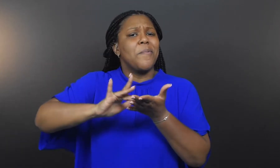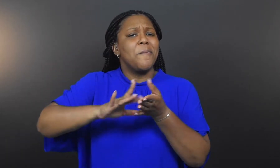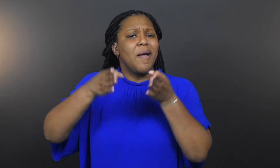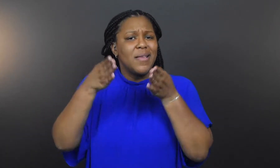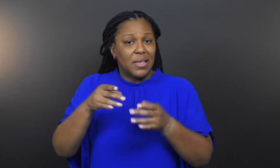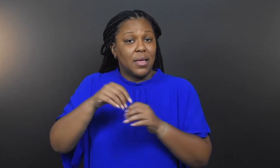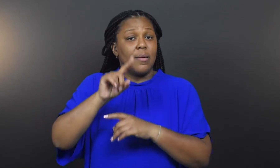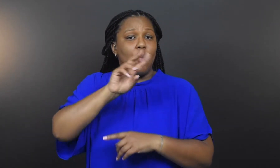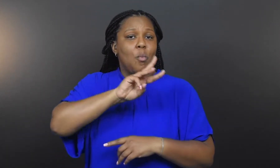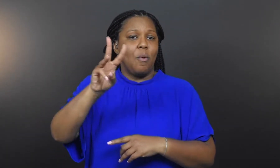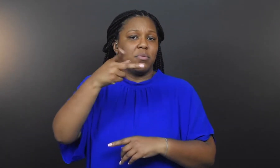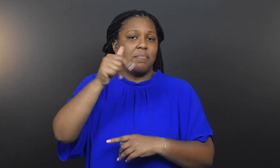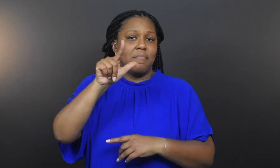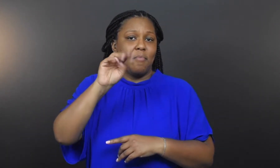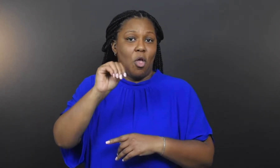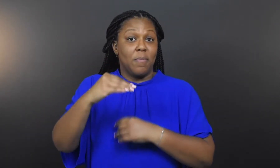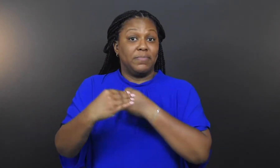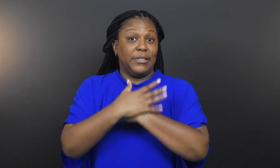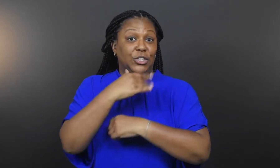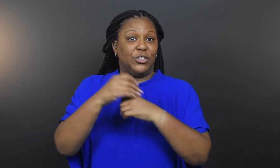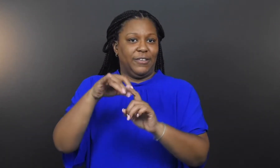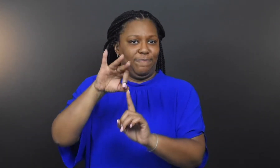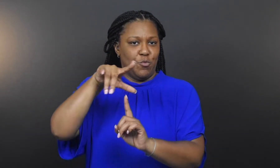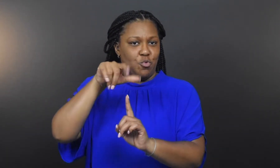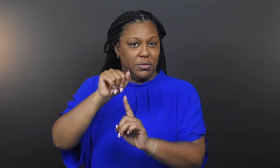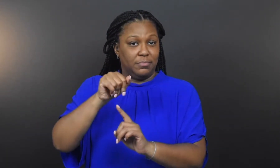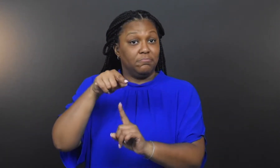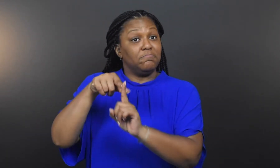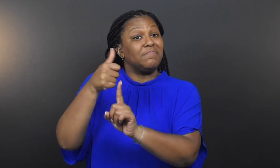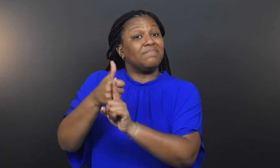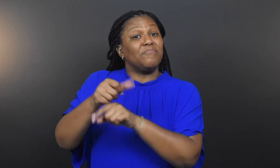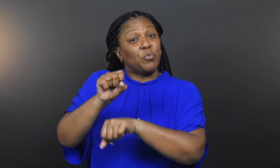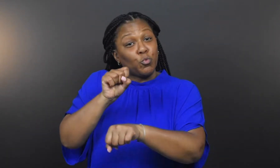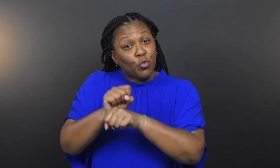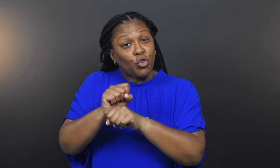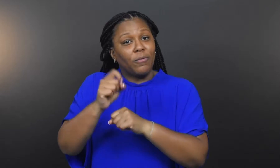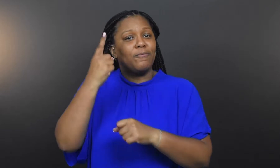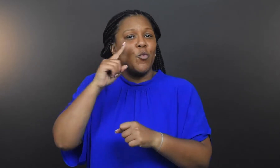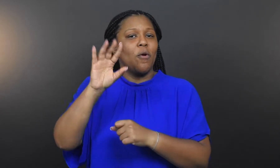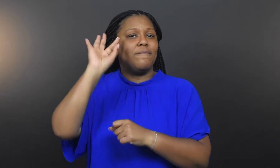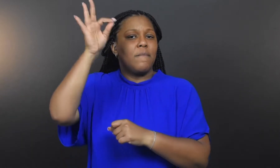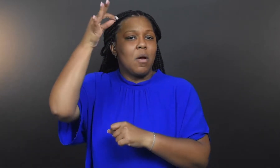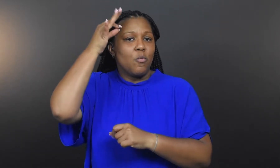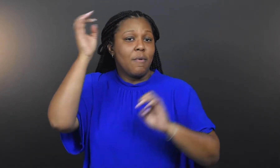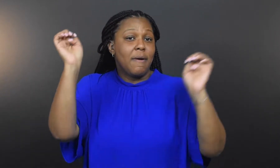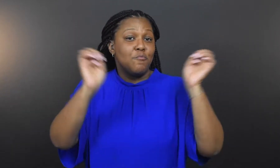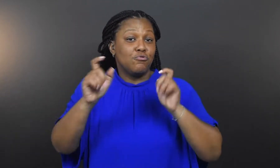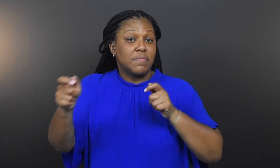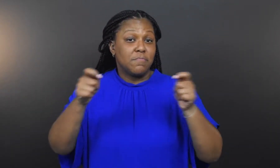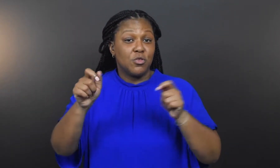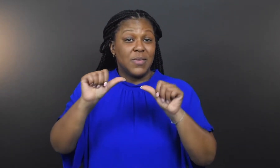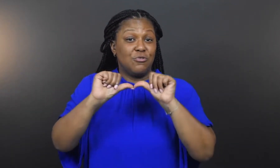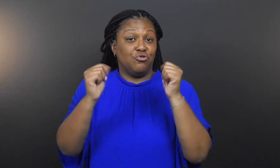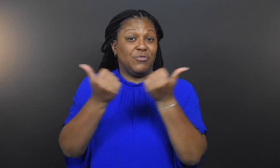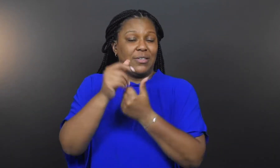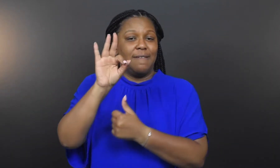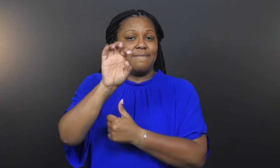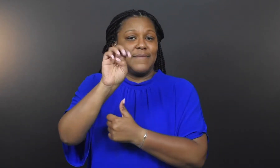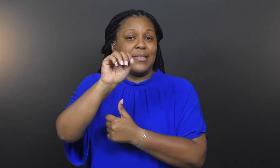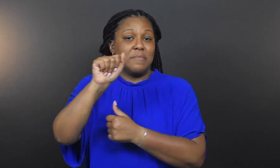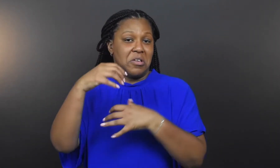paramedic in West Palm Beach, FL to work with the Federal Emergency Management Agency (FEMA),